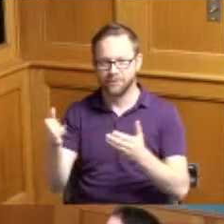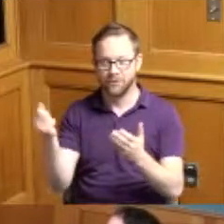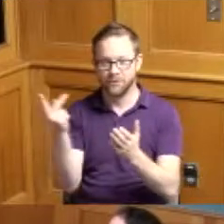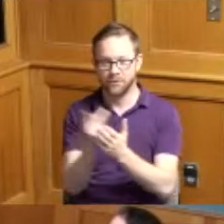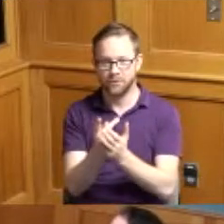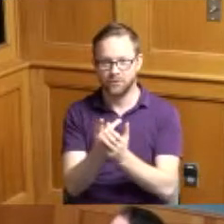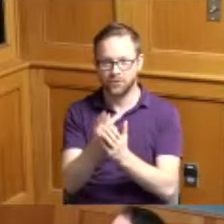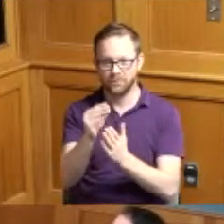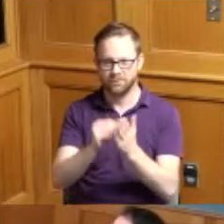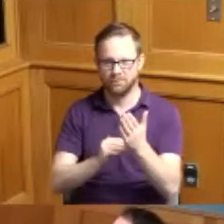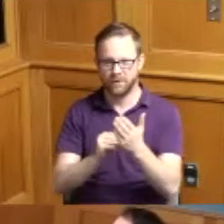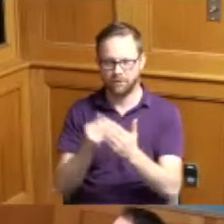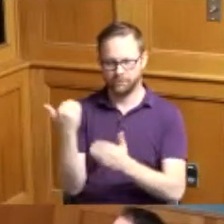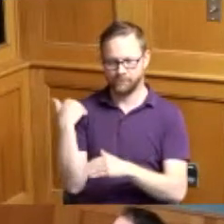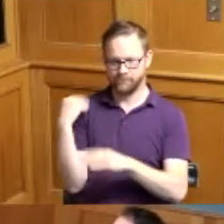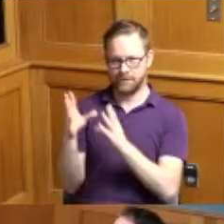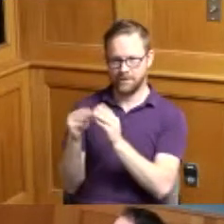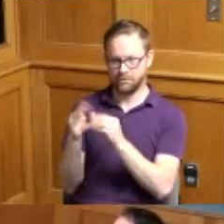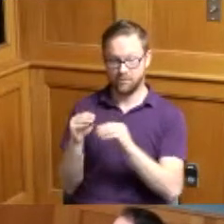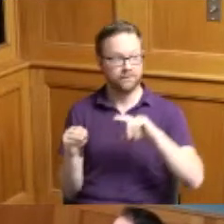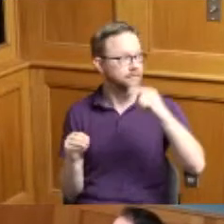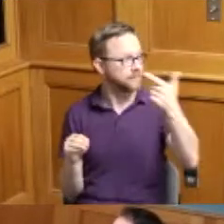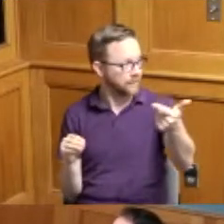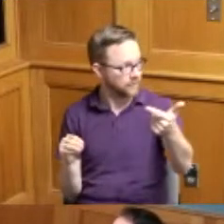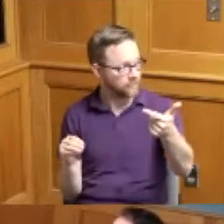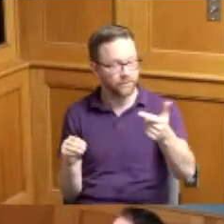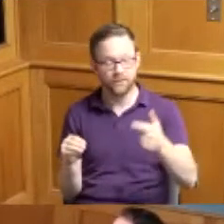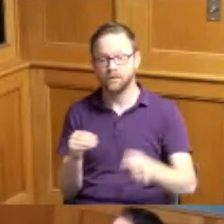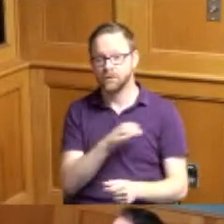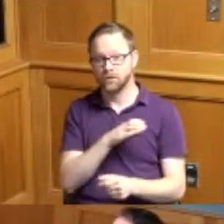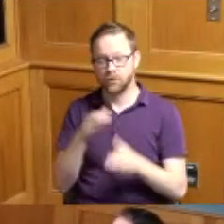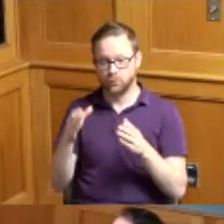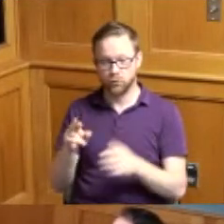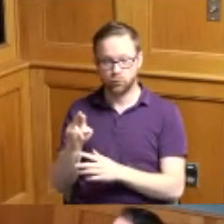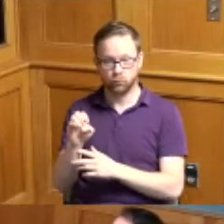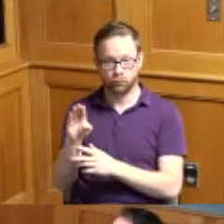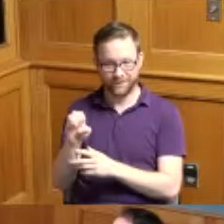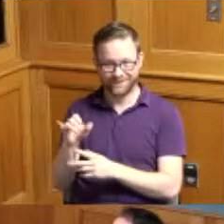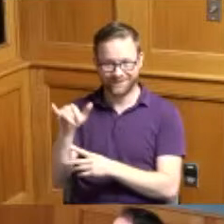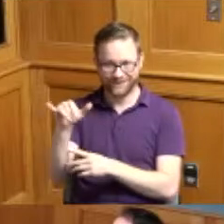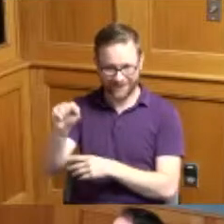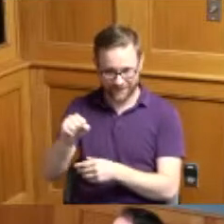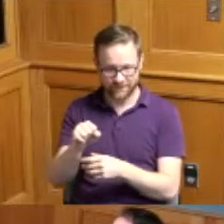Commissioner summer Dumas yes Commissioner Reese yes Commissioner Driehaus yes